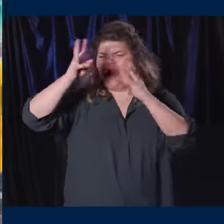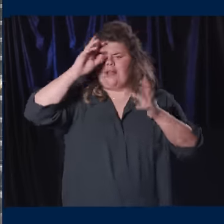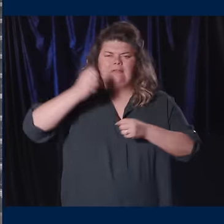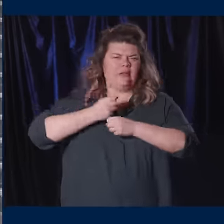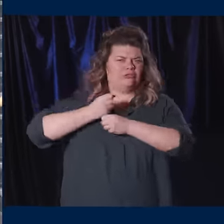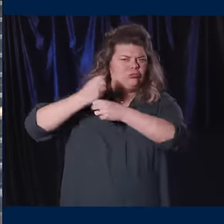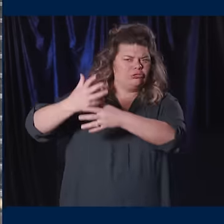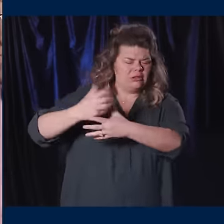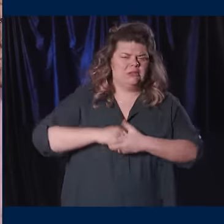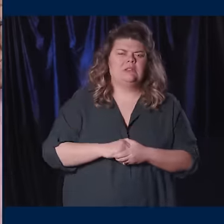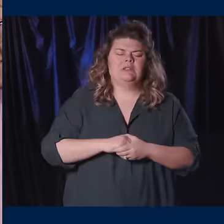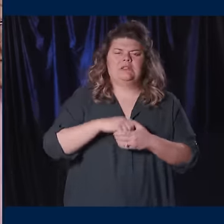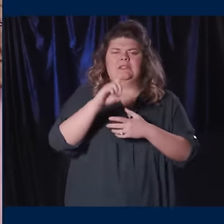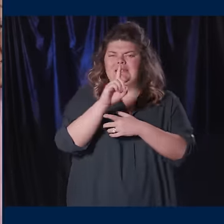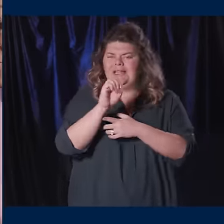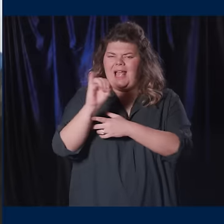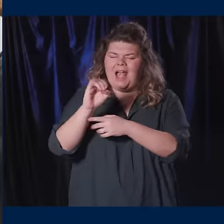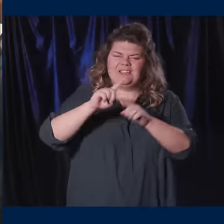Diversity, equity and inclusion;